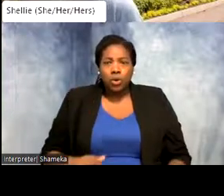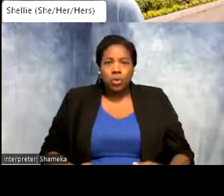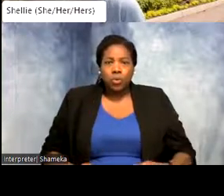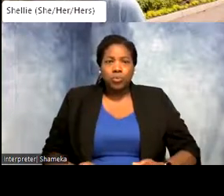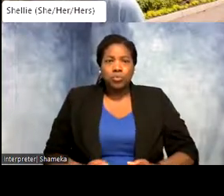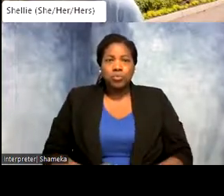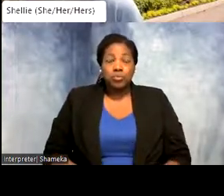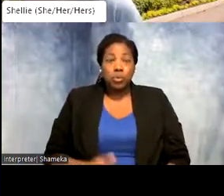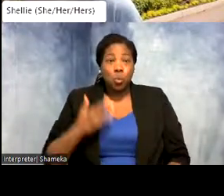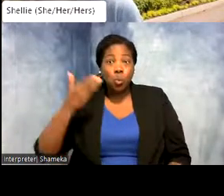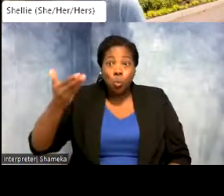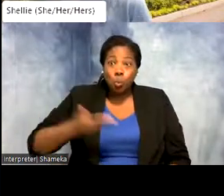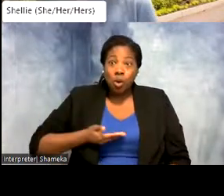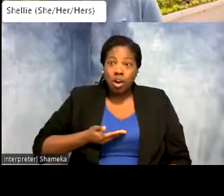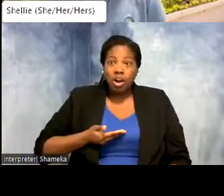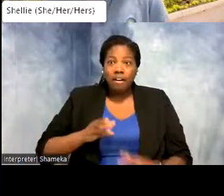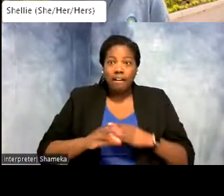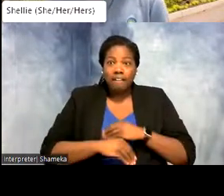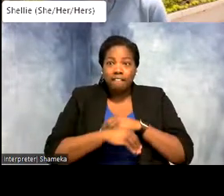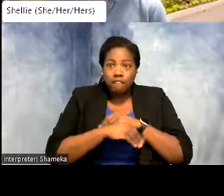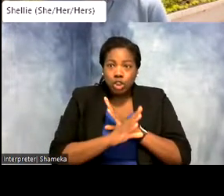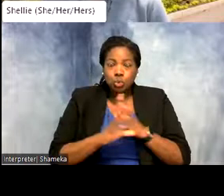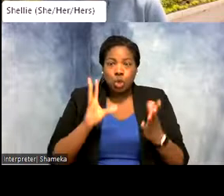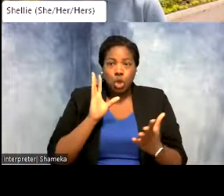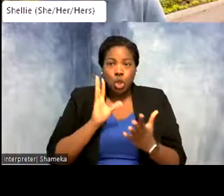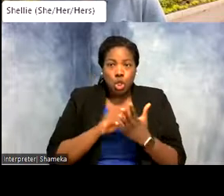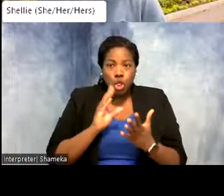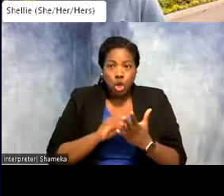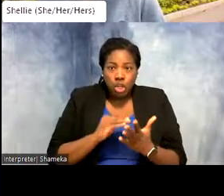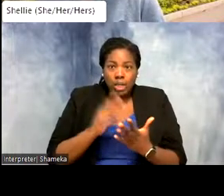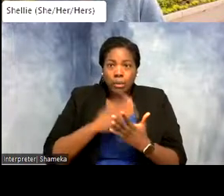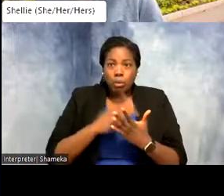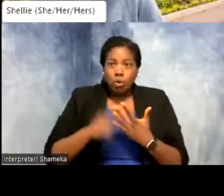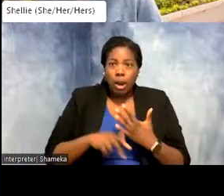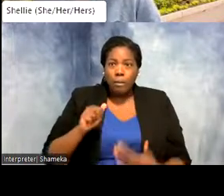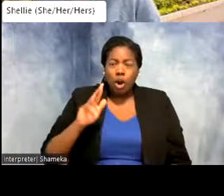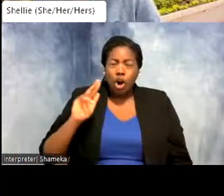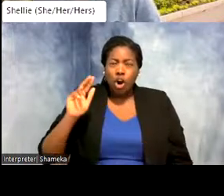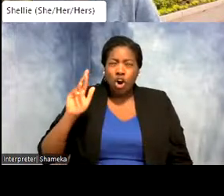Welcome virtual learning program in Arlington, Airginia—you are all so close! Welcome Isabella